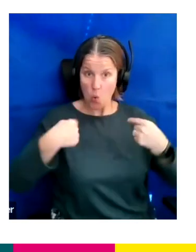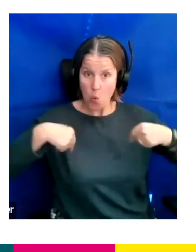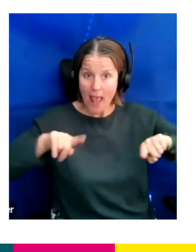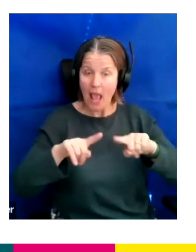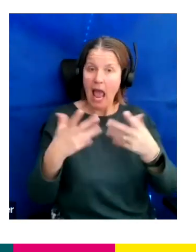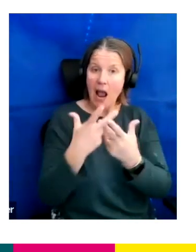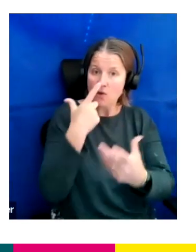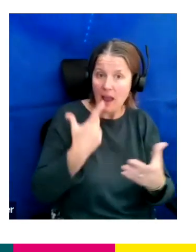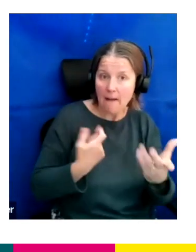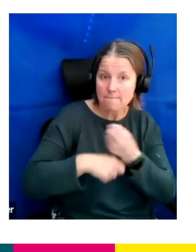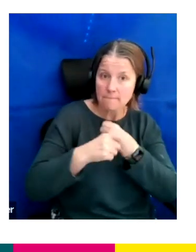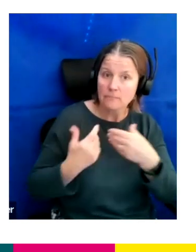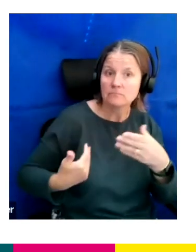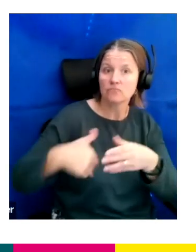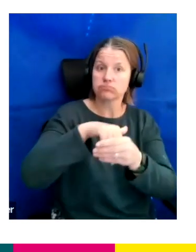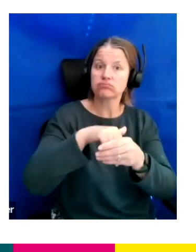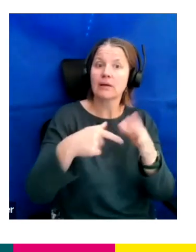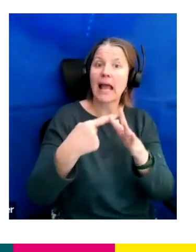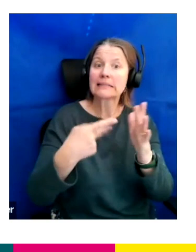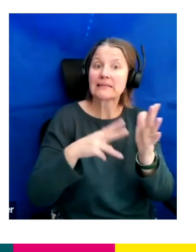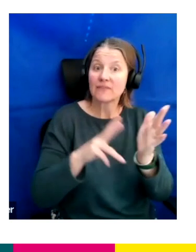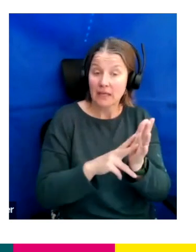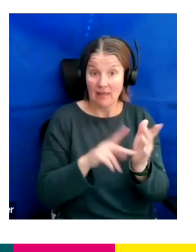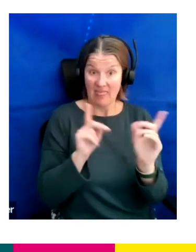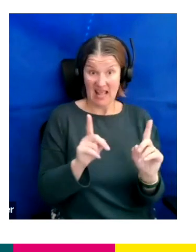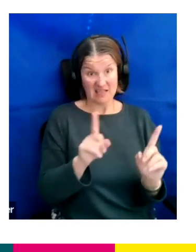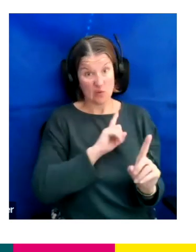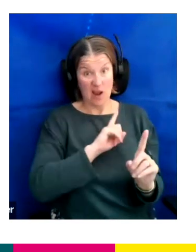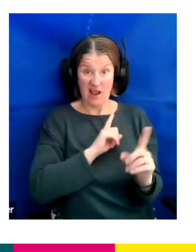So that is essentially what this is all about in a nutshell.